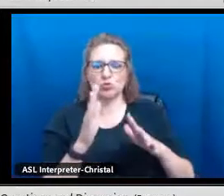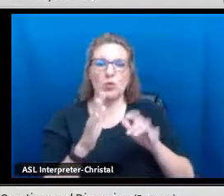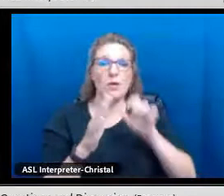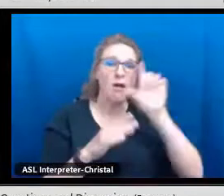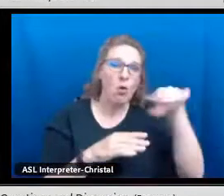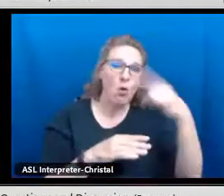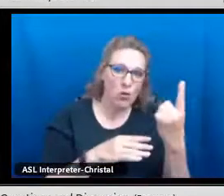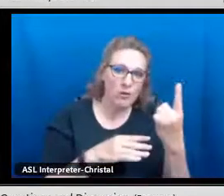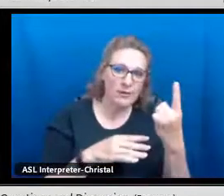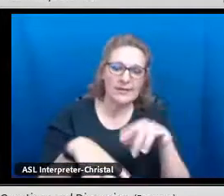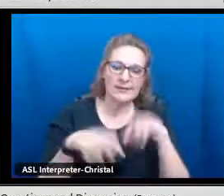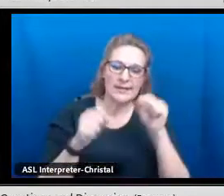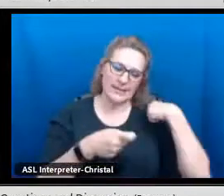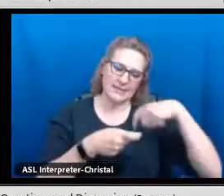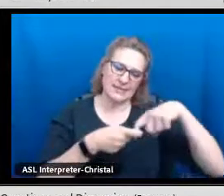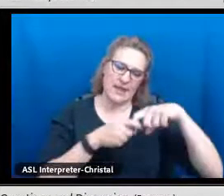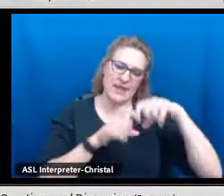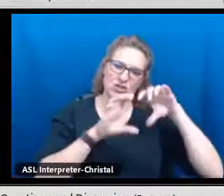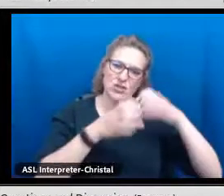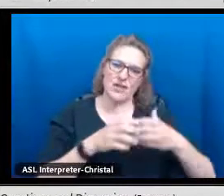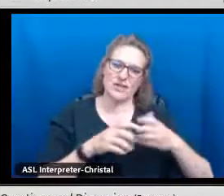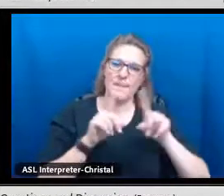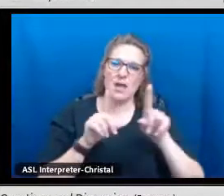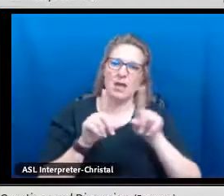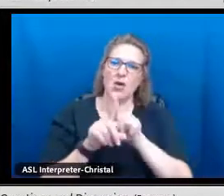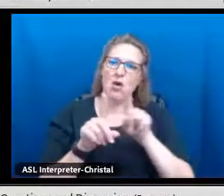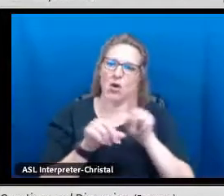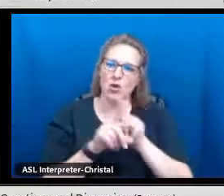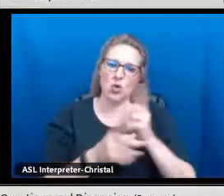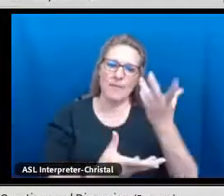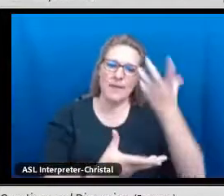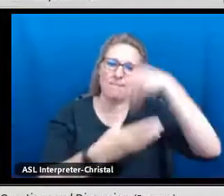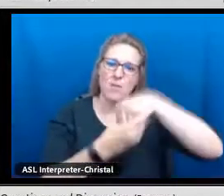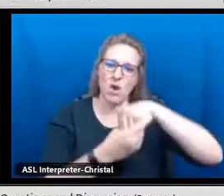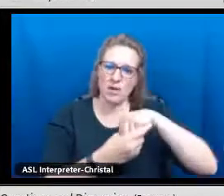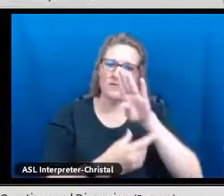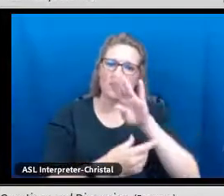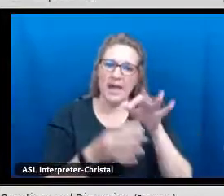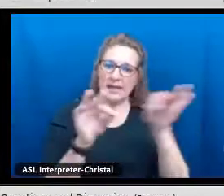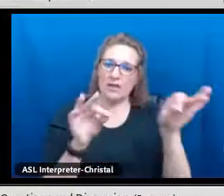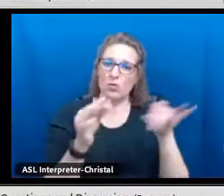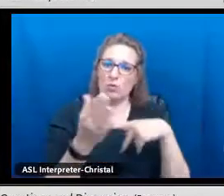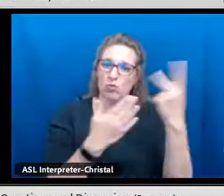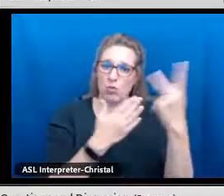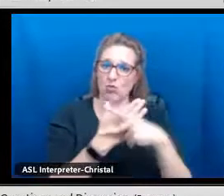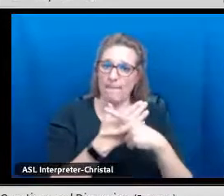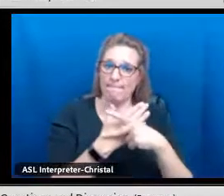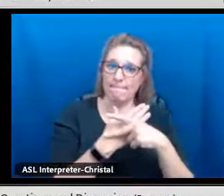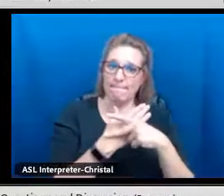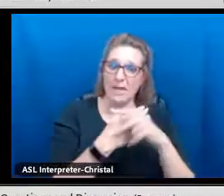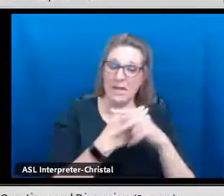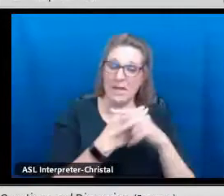if they're wanting - we truly, truly encourage students to not only take those Spanish classes